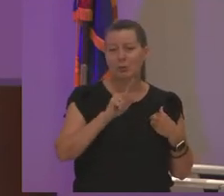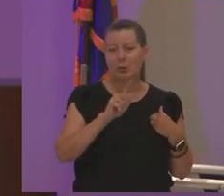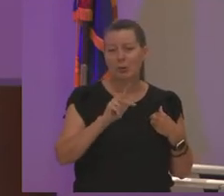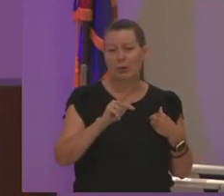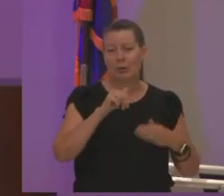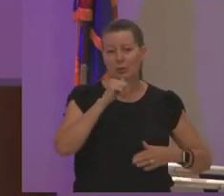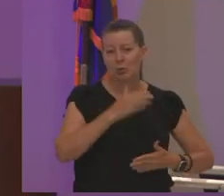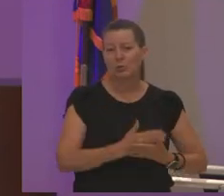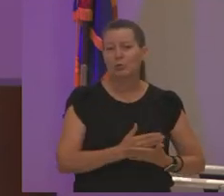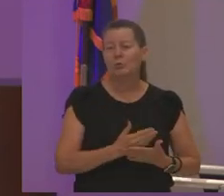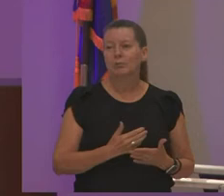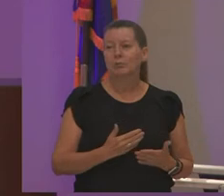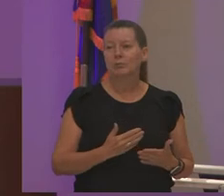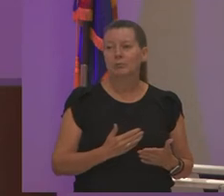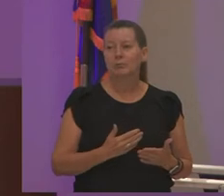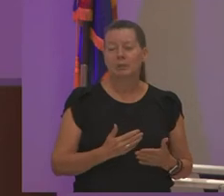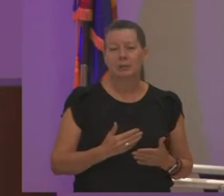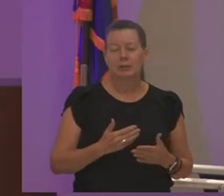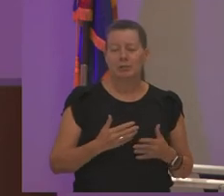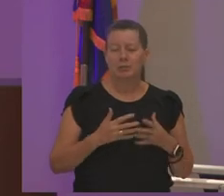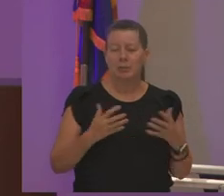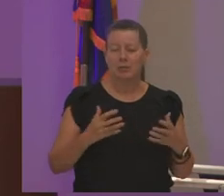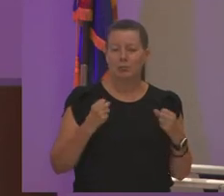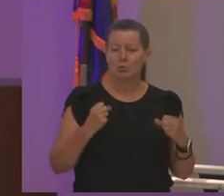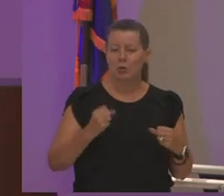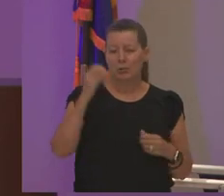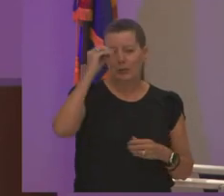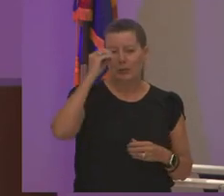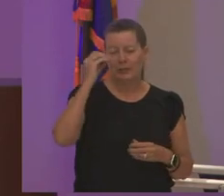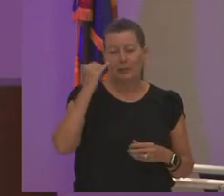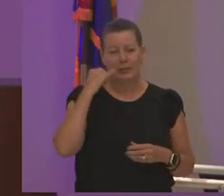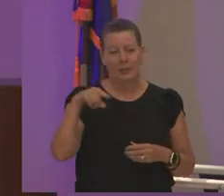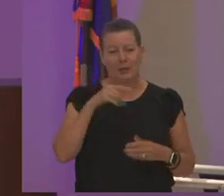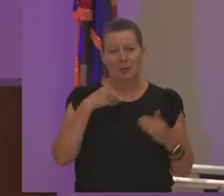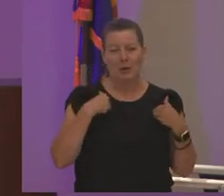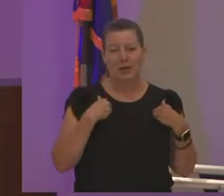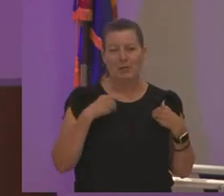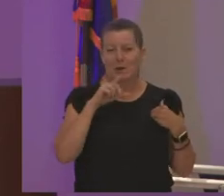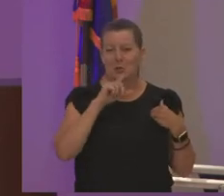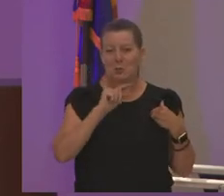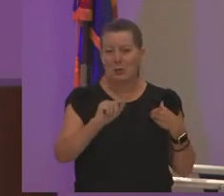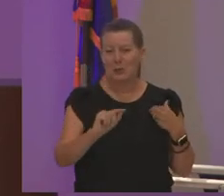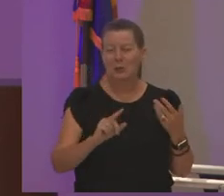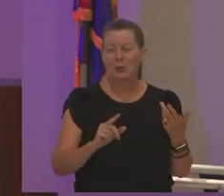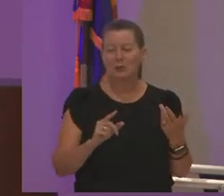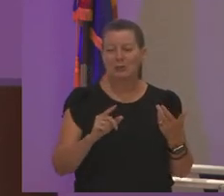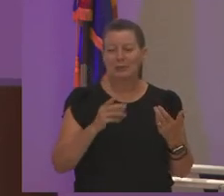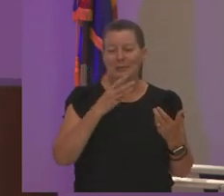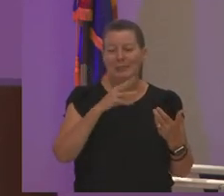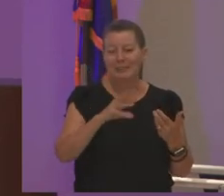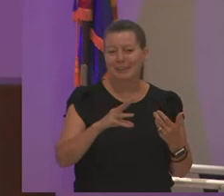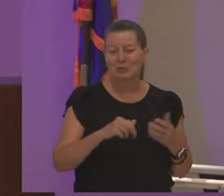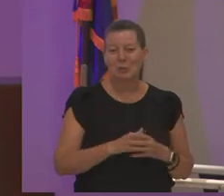who is very opinionated if you have a 20 year old or a 16 year or 17 year old they are very